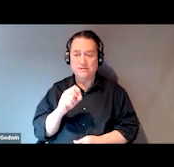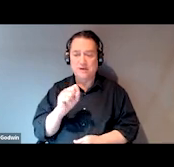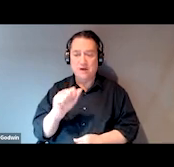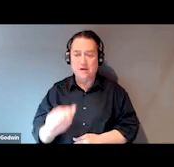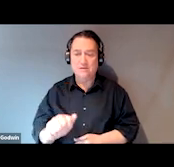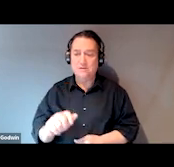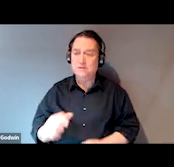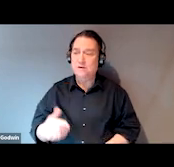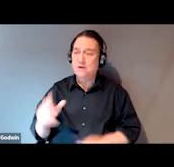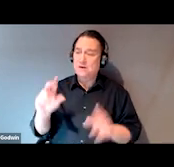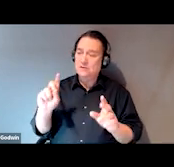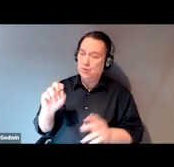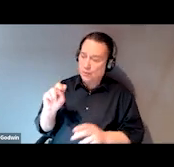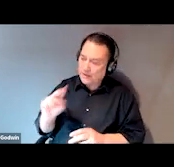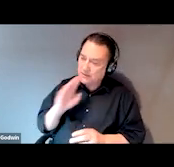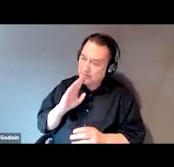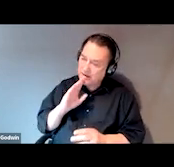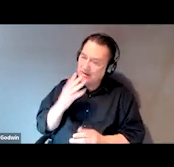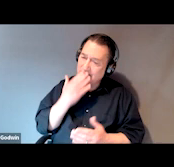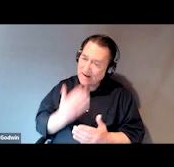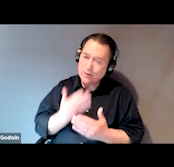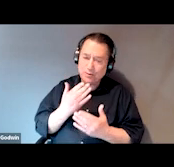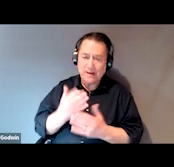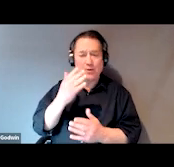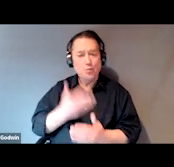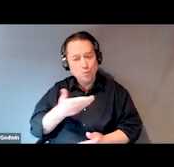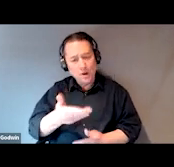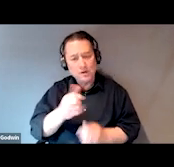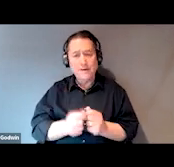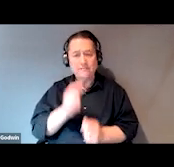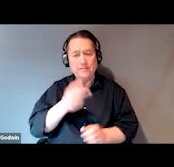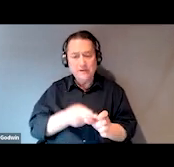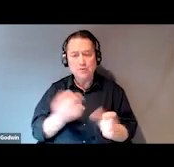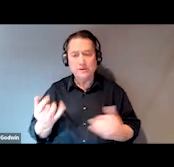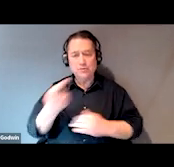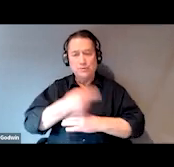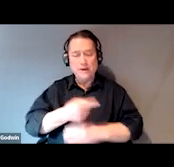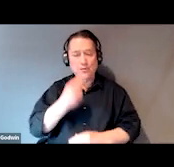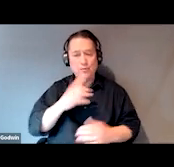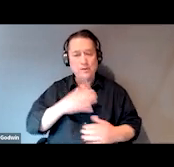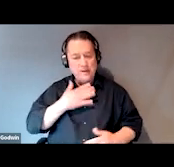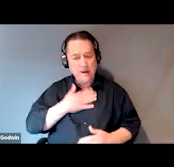[Dorrine] Thank you. Thank you, Kristen. And welcome to everyone joining us, today. We're delighted that you're here.